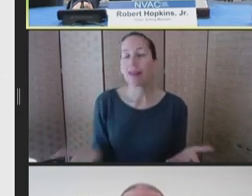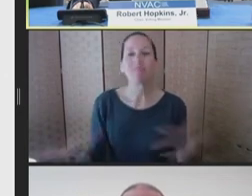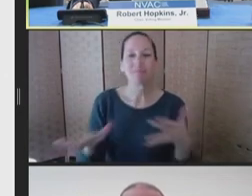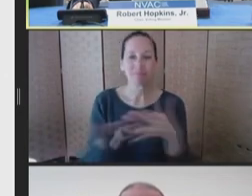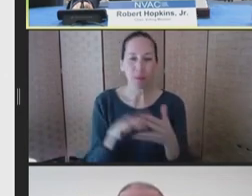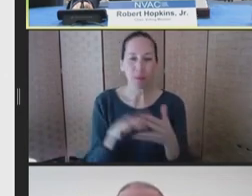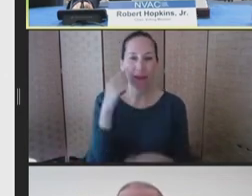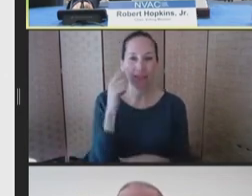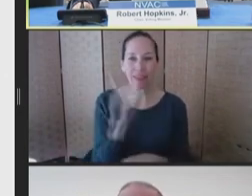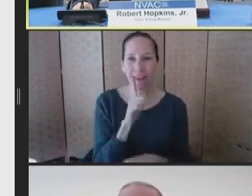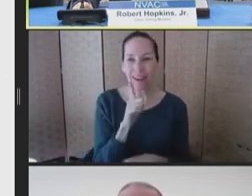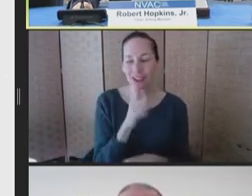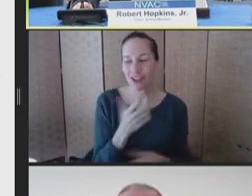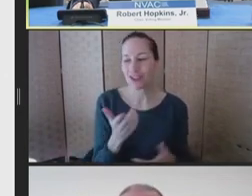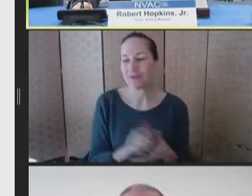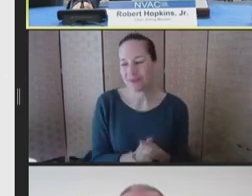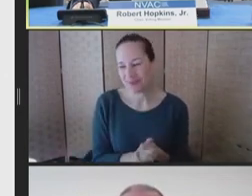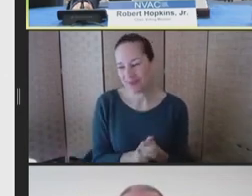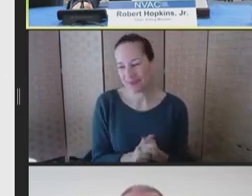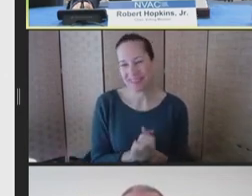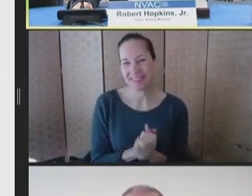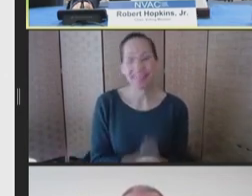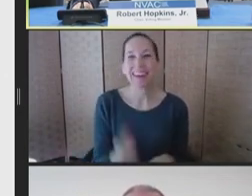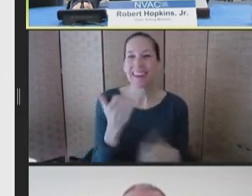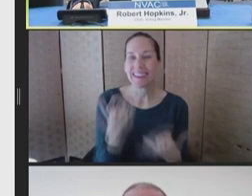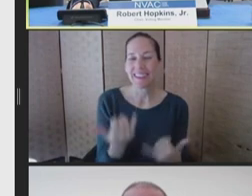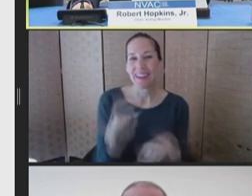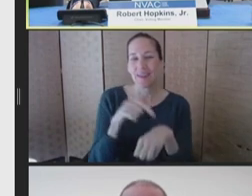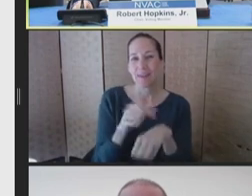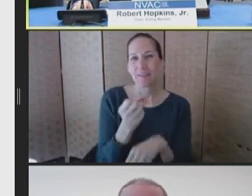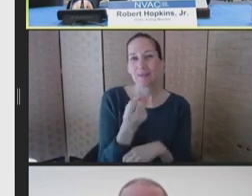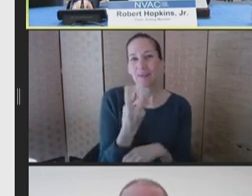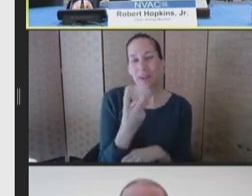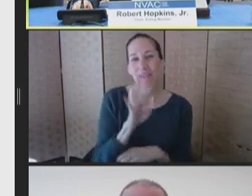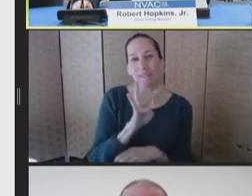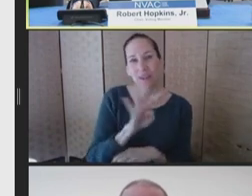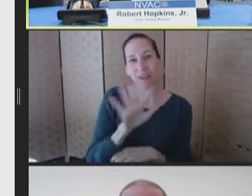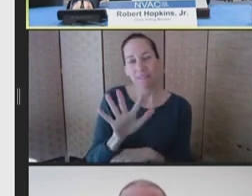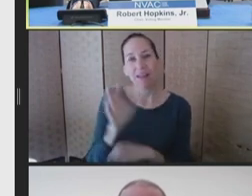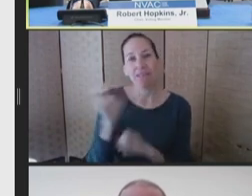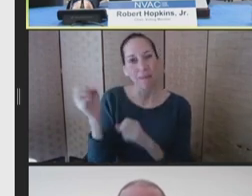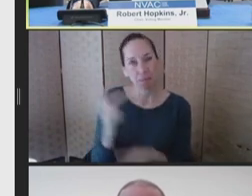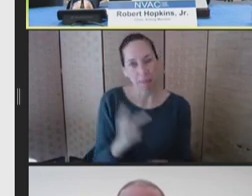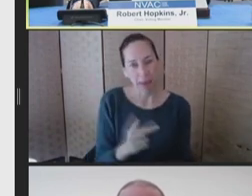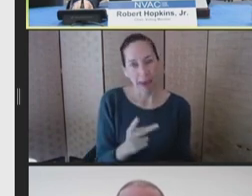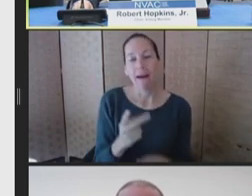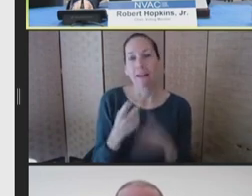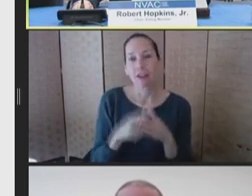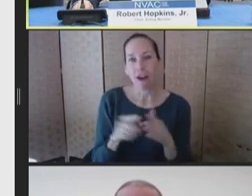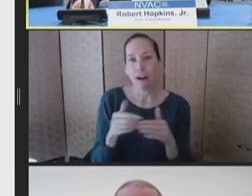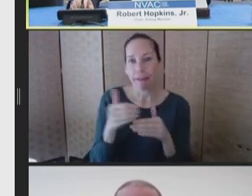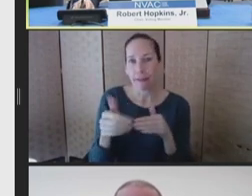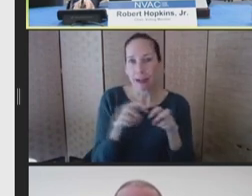It is now 12:45. We will return and start our next panel at 1:30. Thank you all for